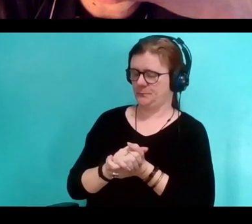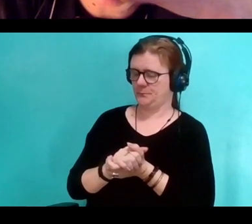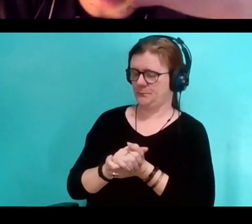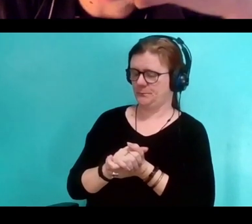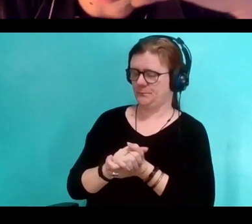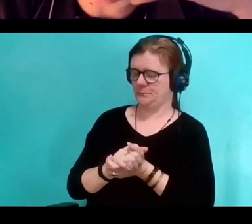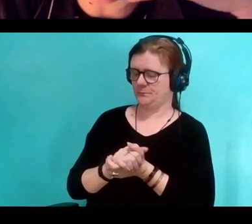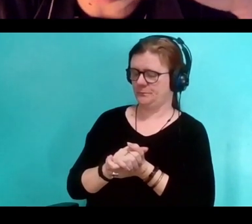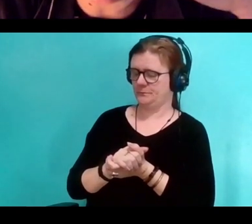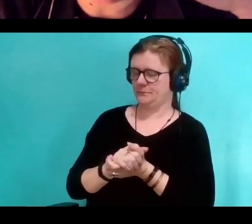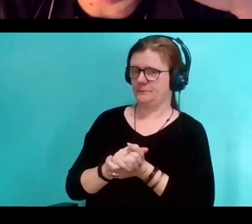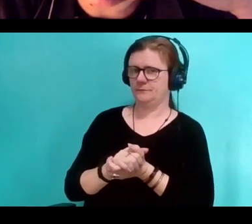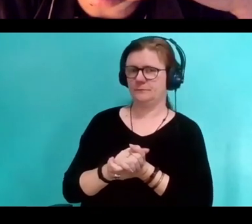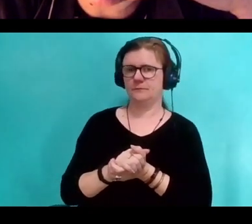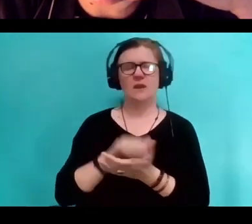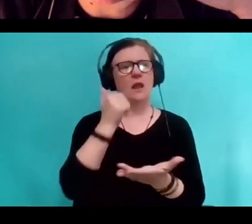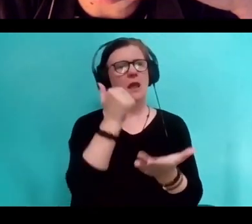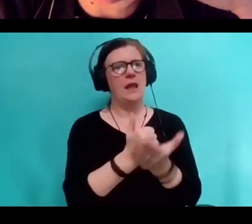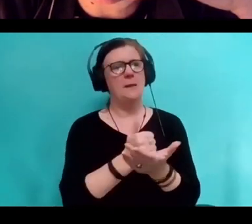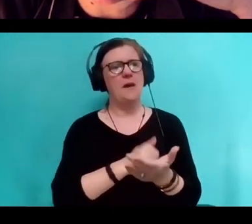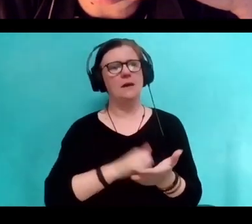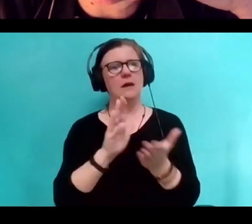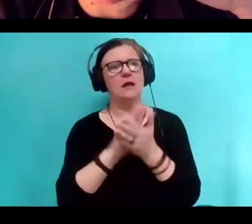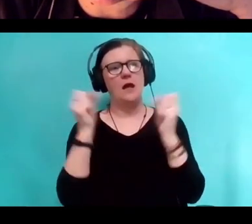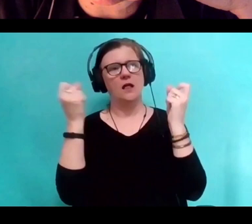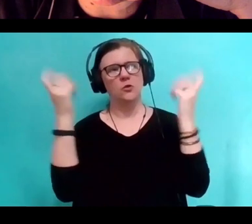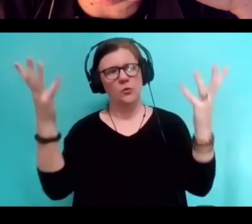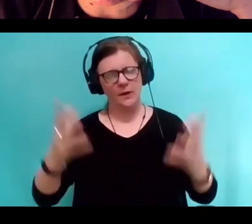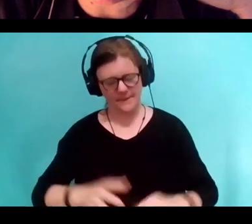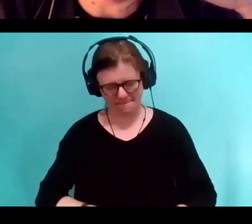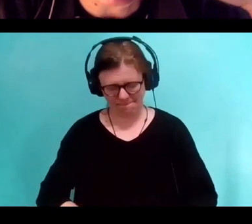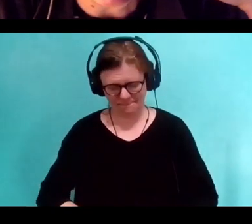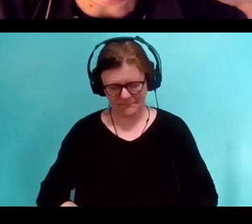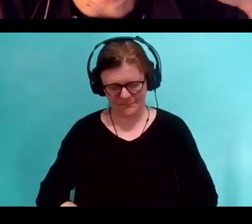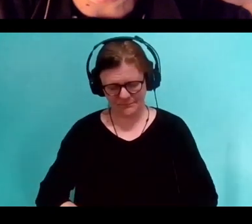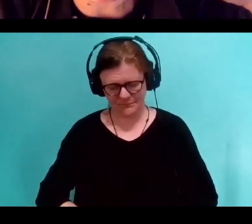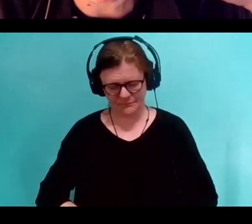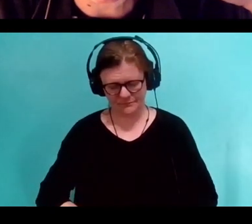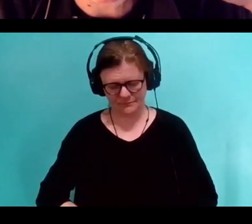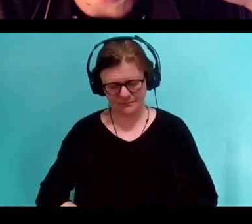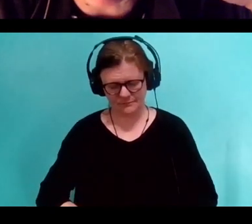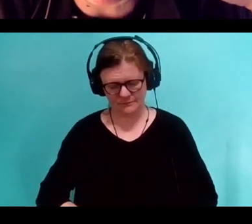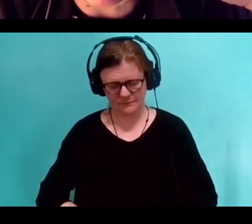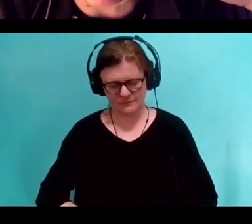Amen and hallelujah. And isn't it cool that the owl